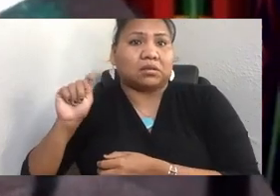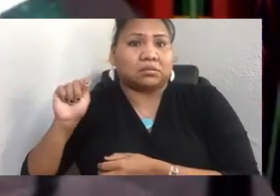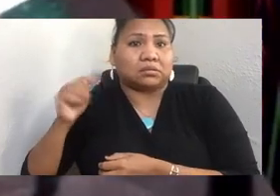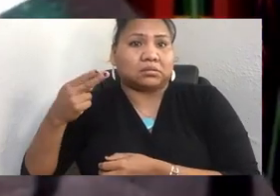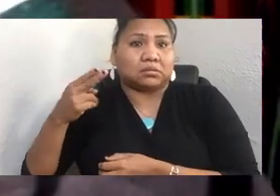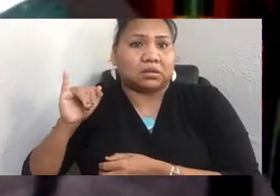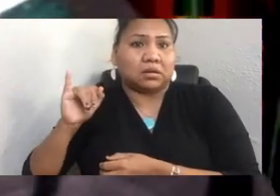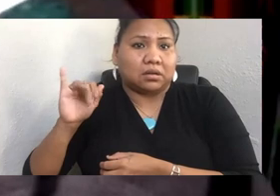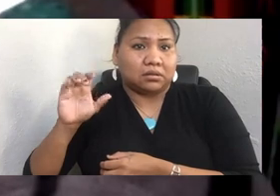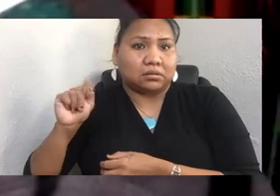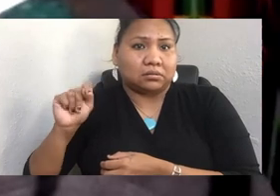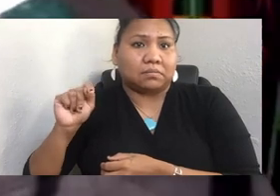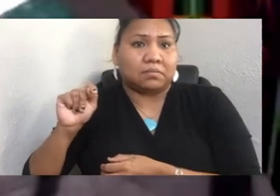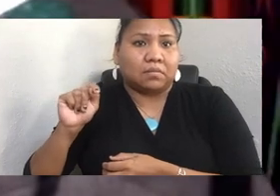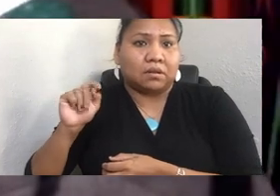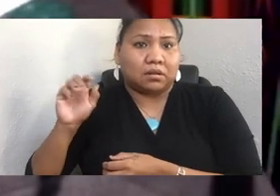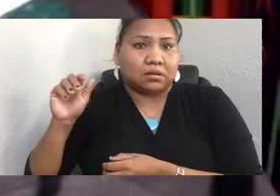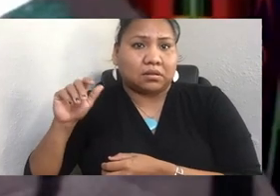highly respect, who's worked in education